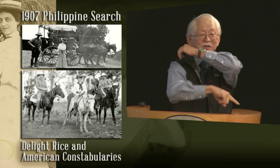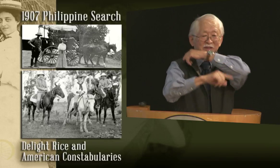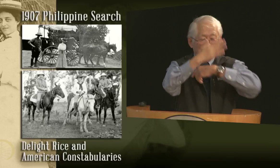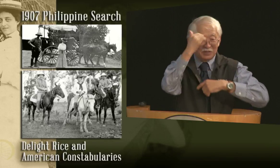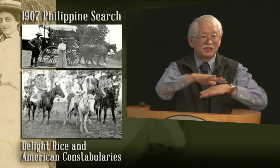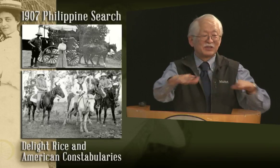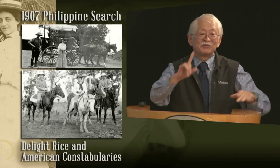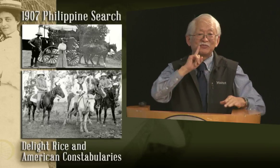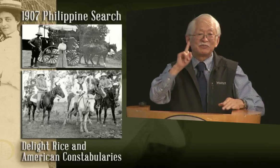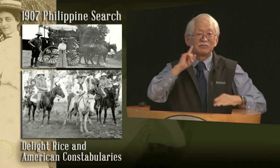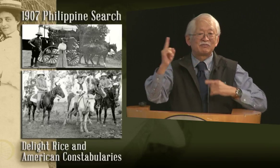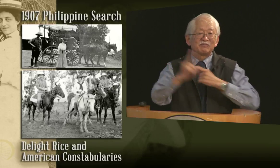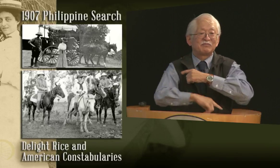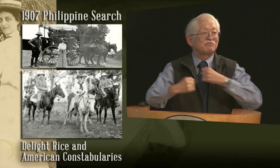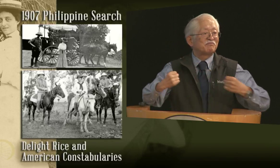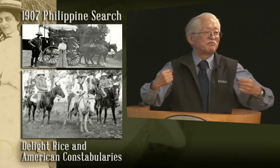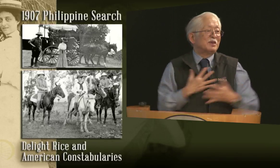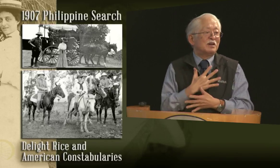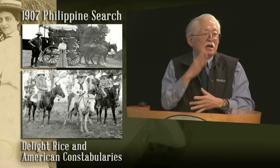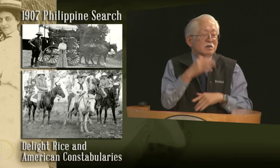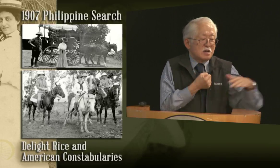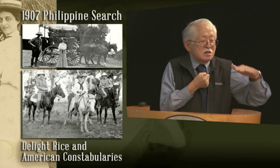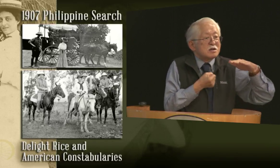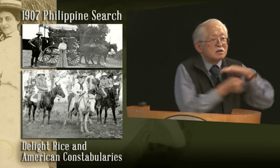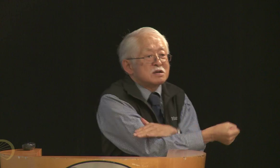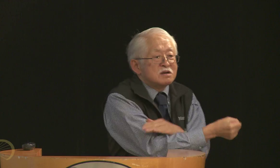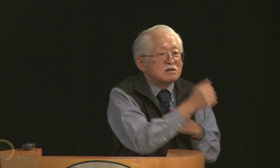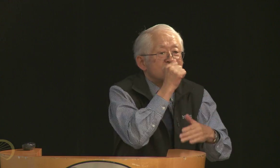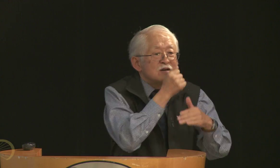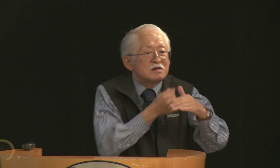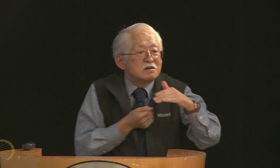that means they were being punished by God, or the parents were being punished